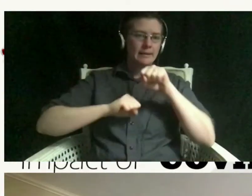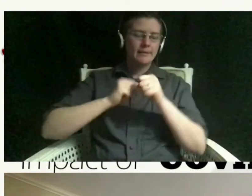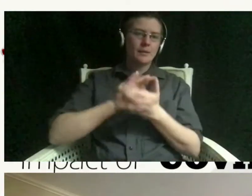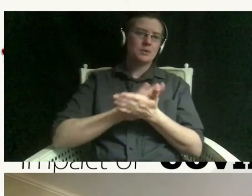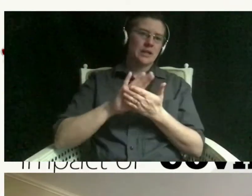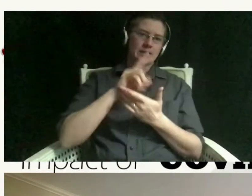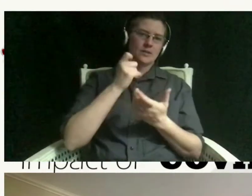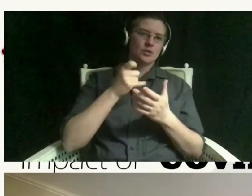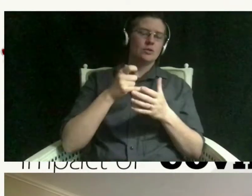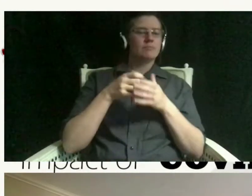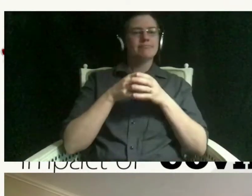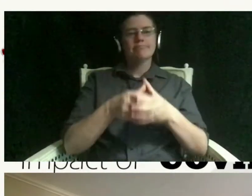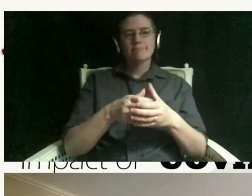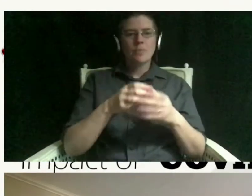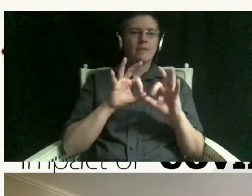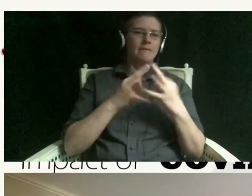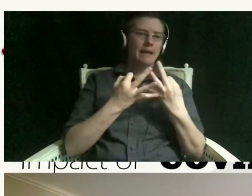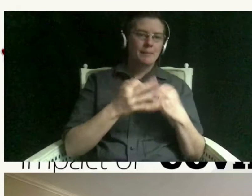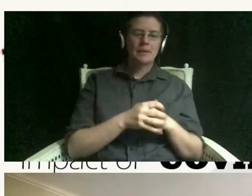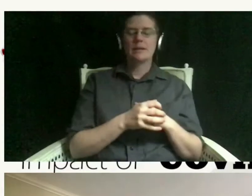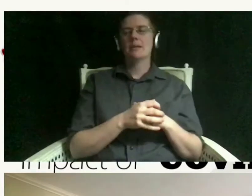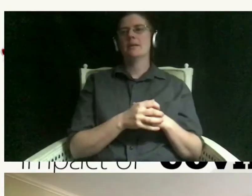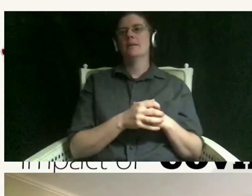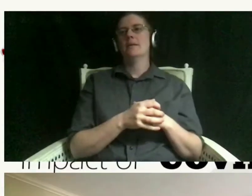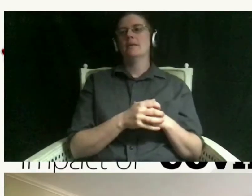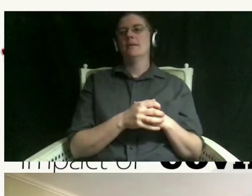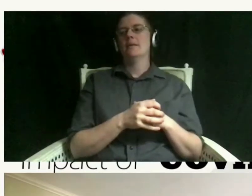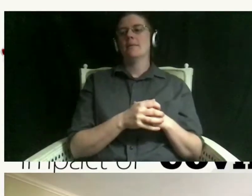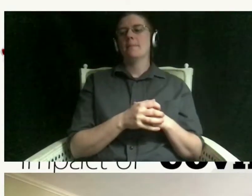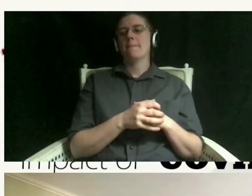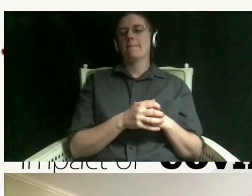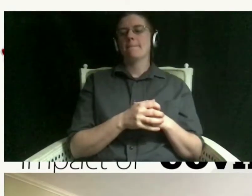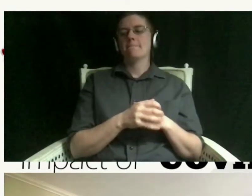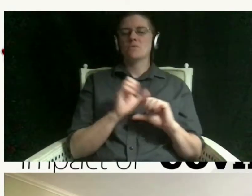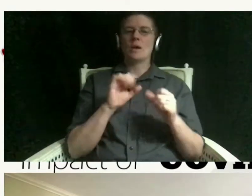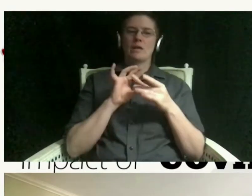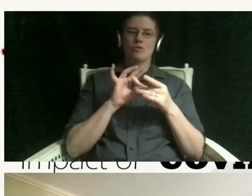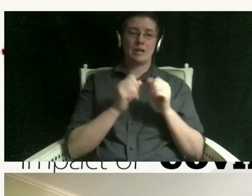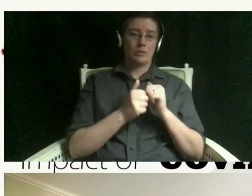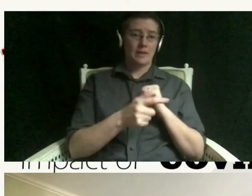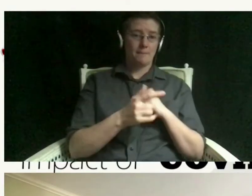see all the views um so i definitely could relate to him was there anything you relate to sophie